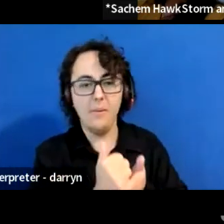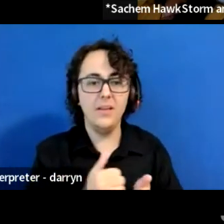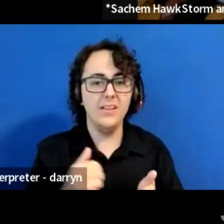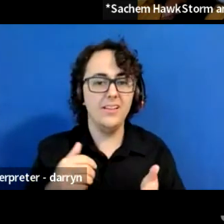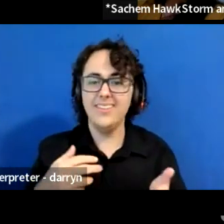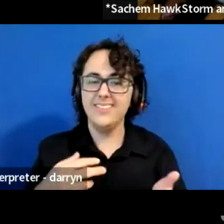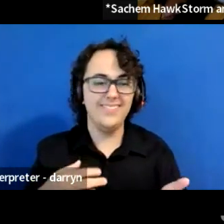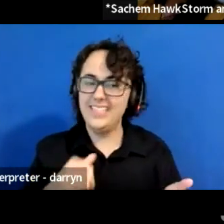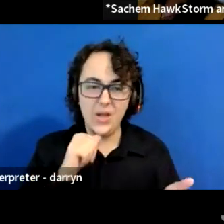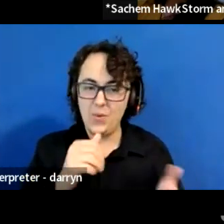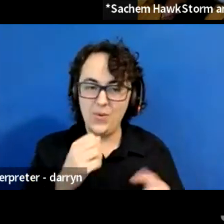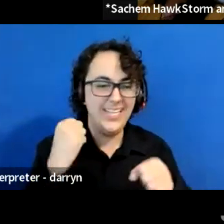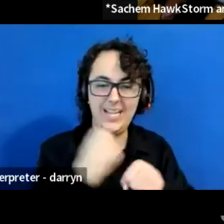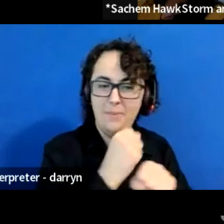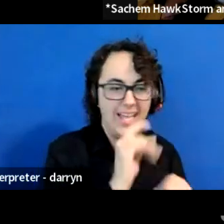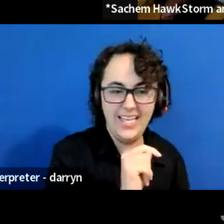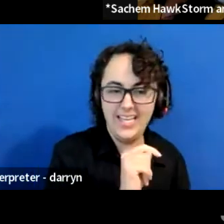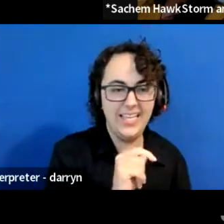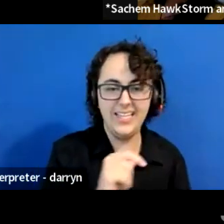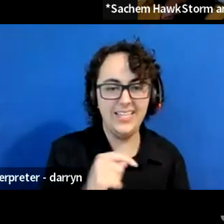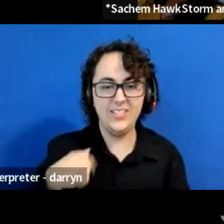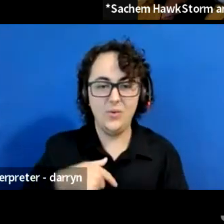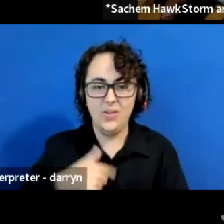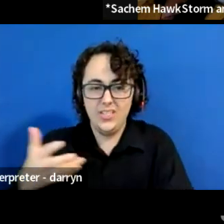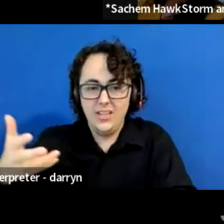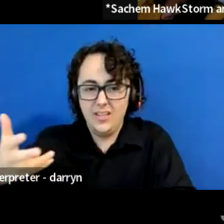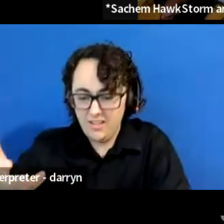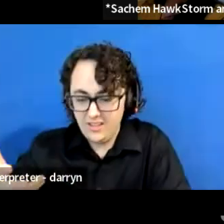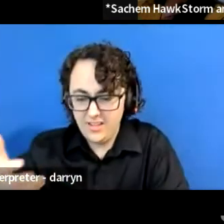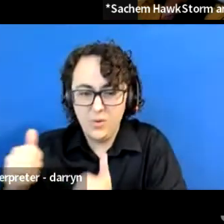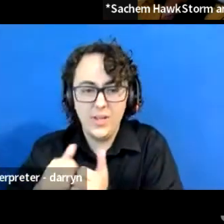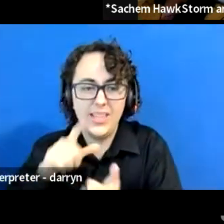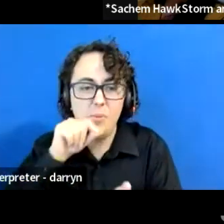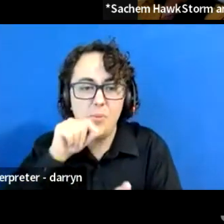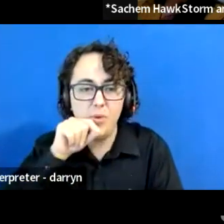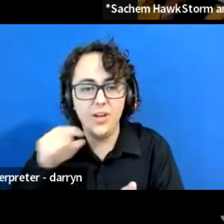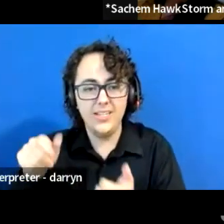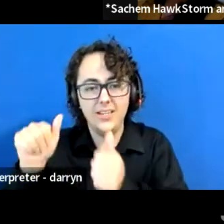And I remember that this big, like Cajun man, like huge man.